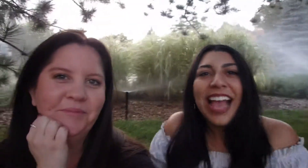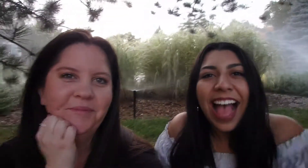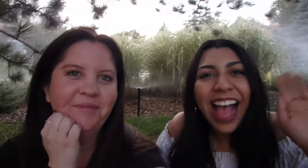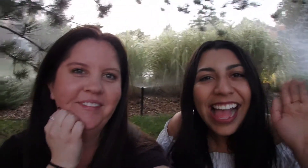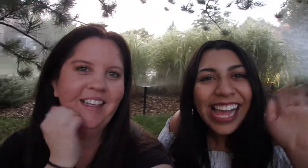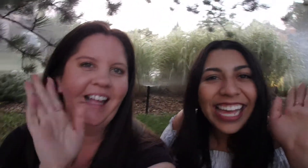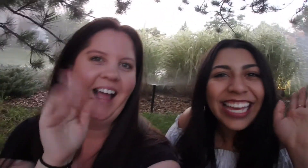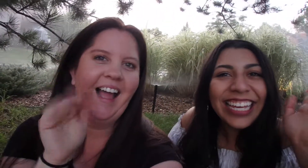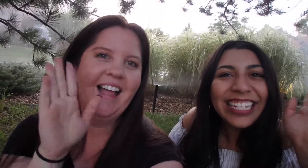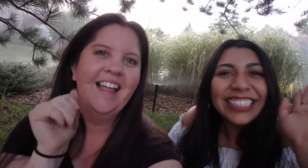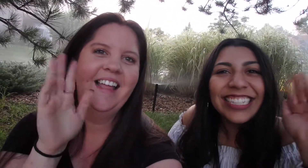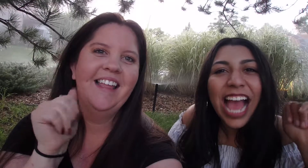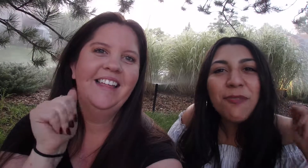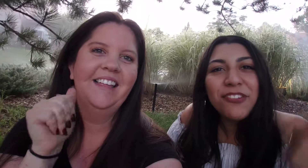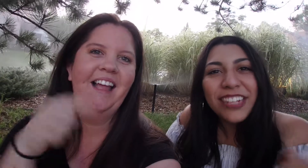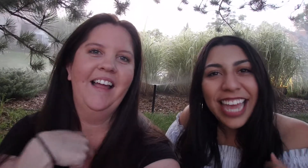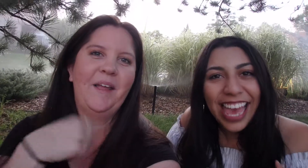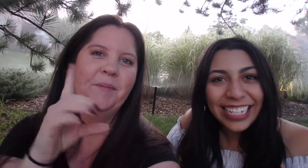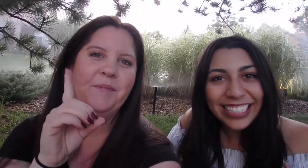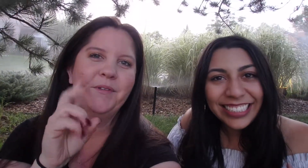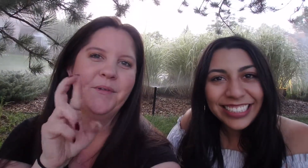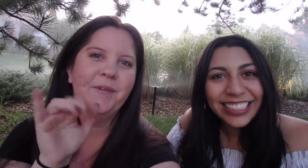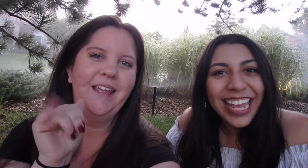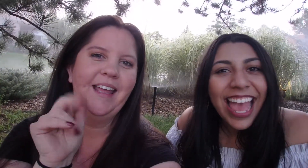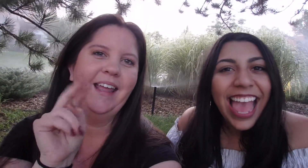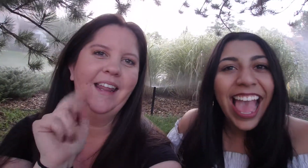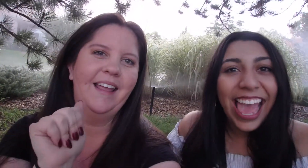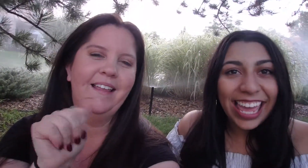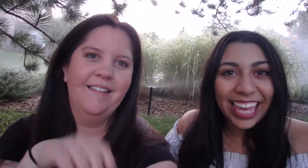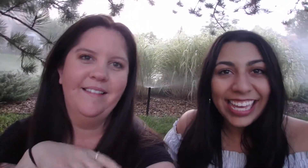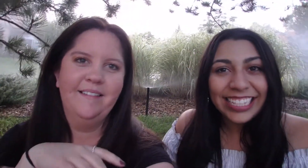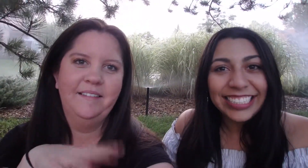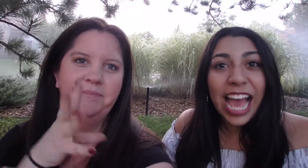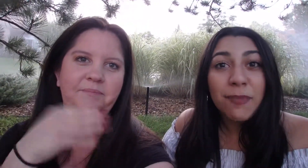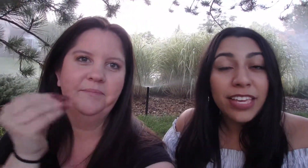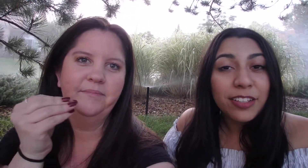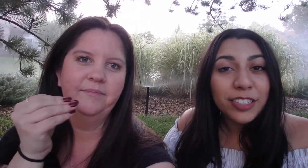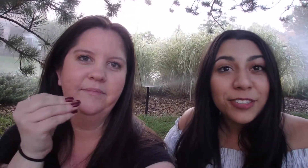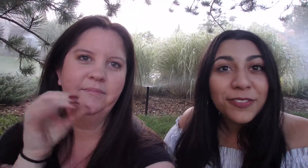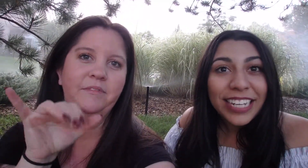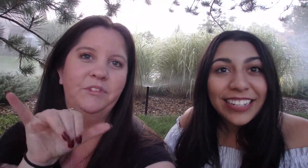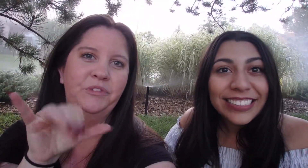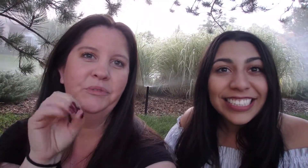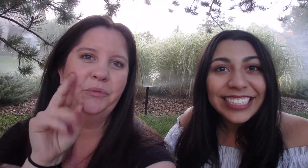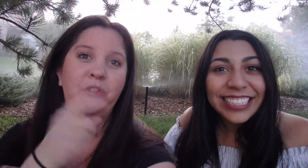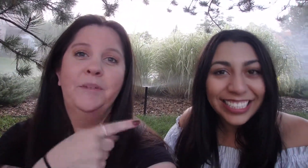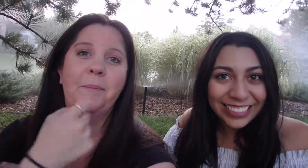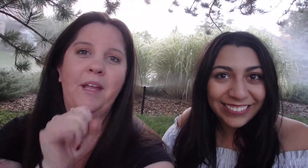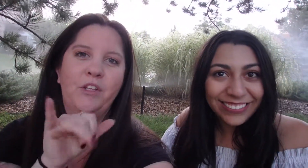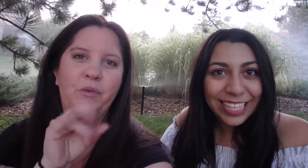Hi I'm Driana I make youtube videos too